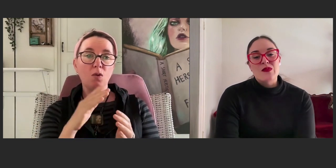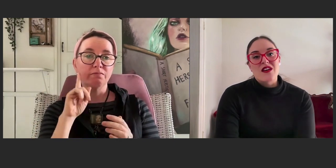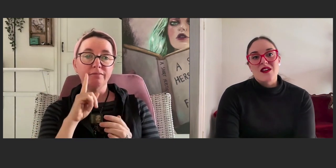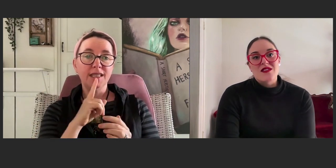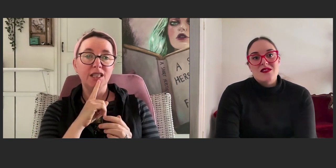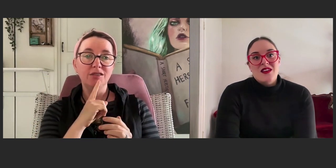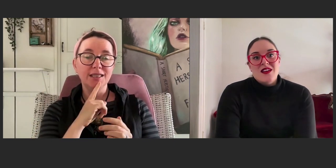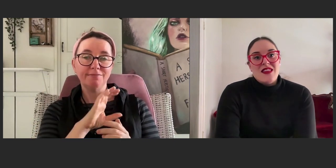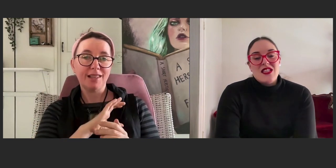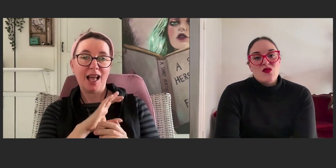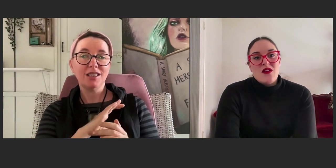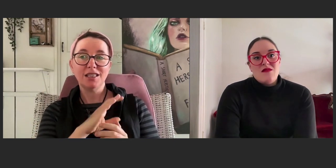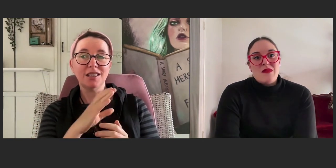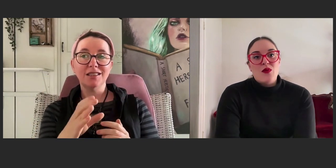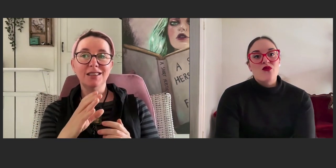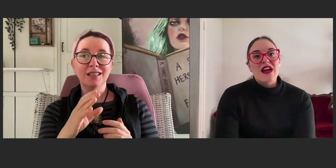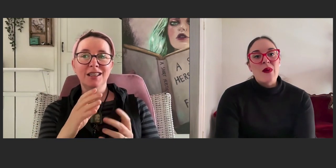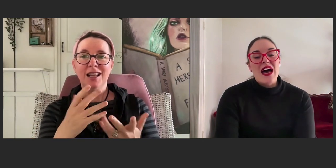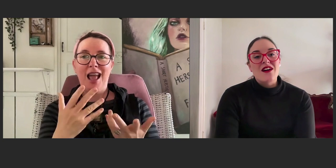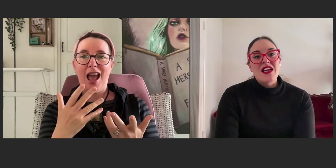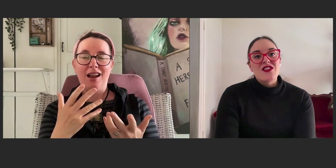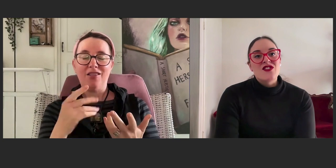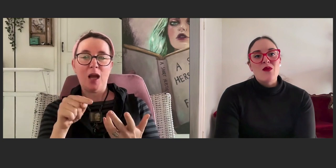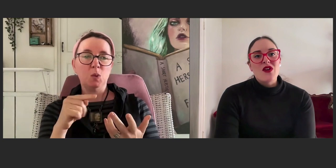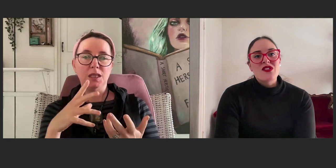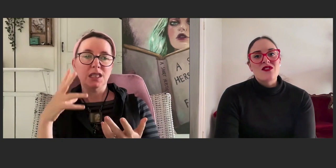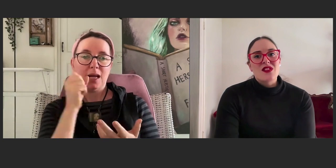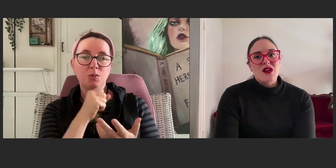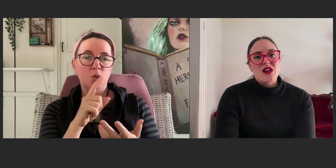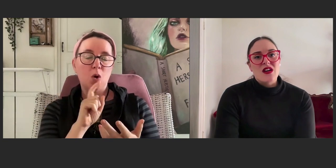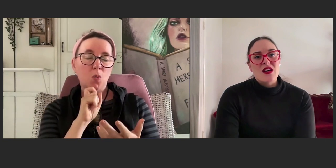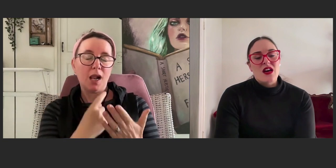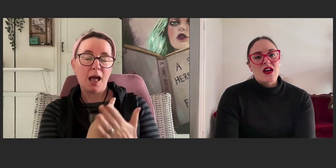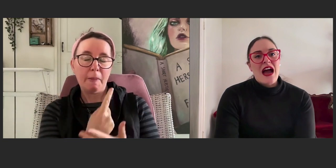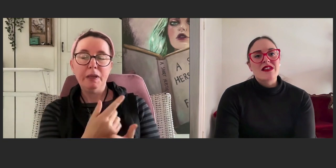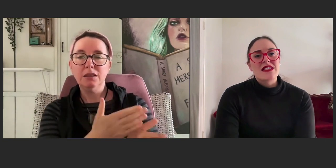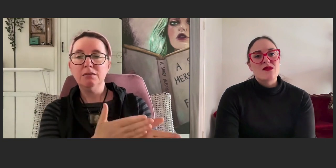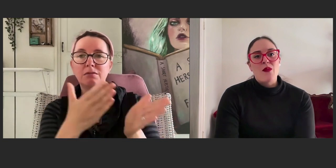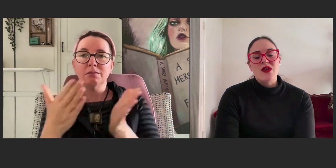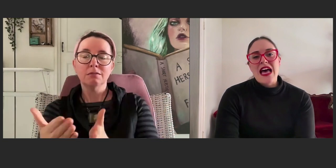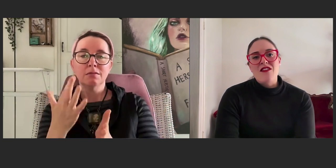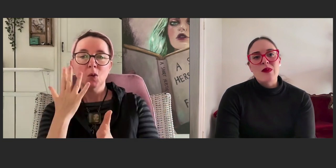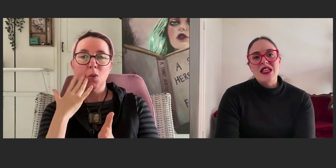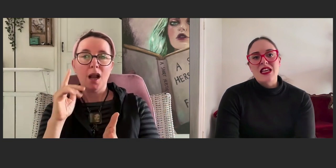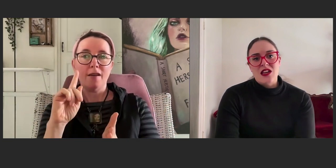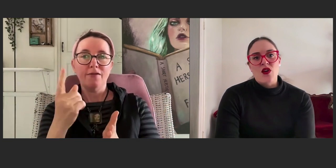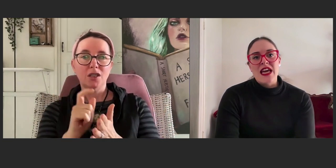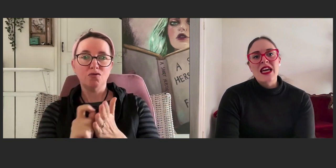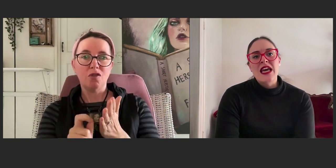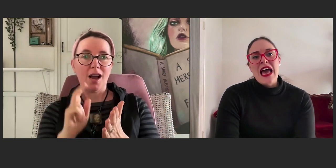because that's what people read about. So, most of the characters in my books have been hearing